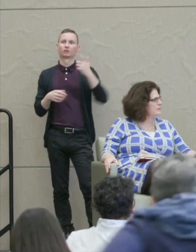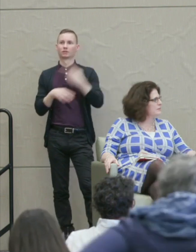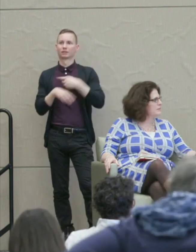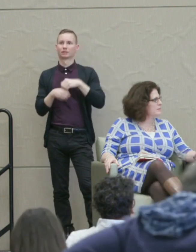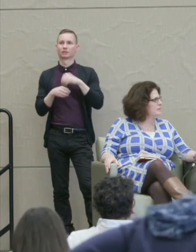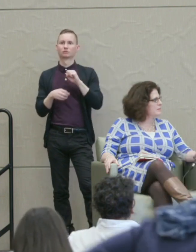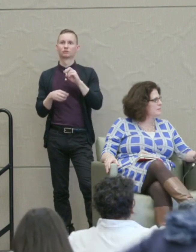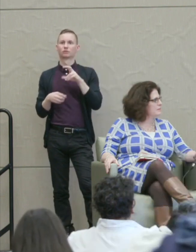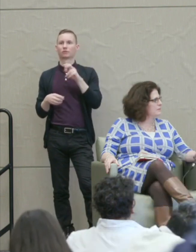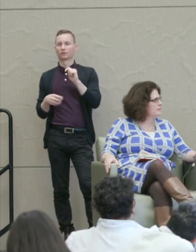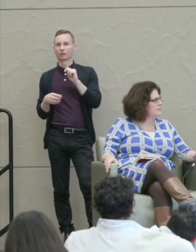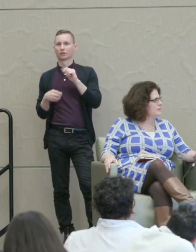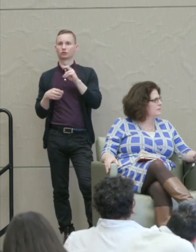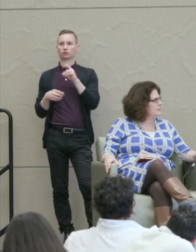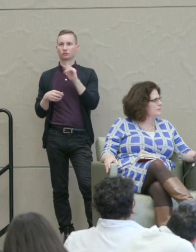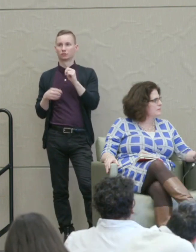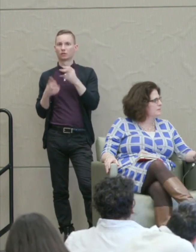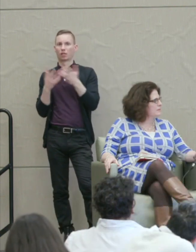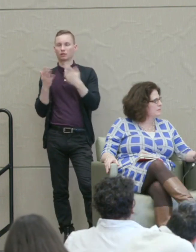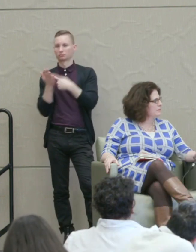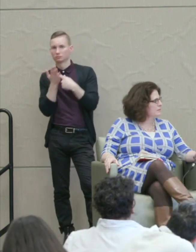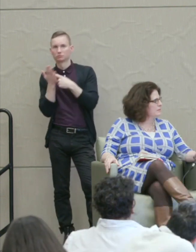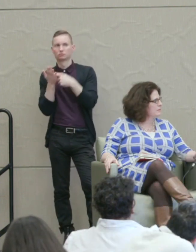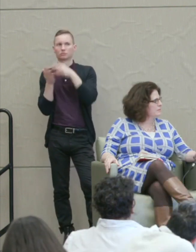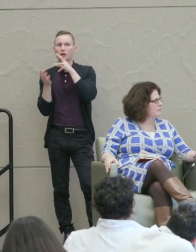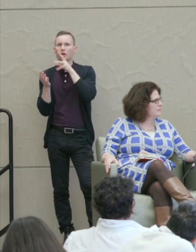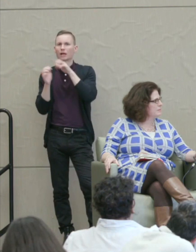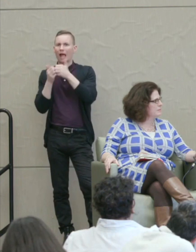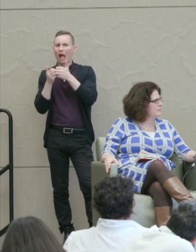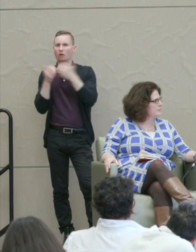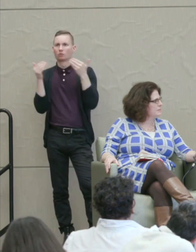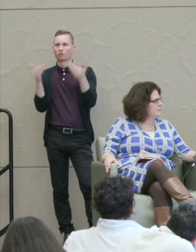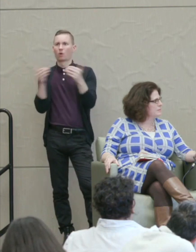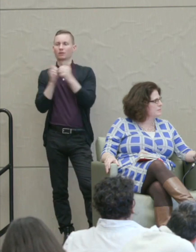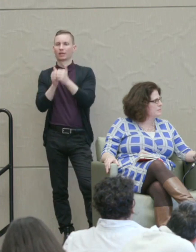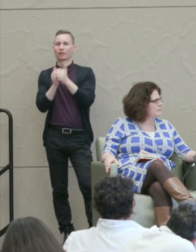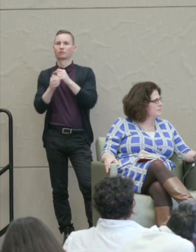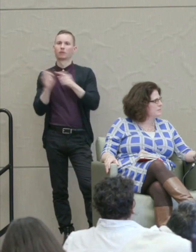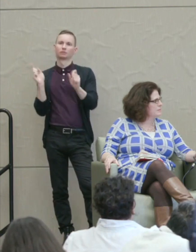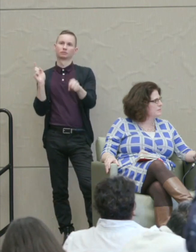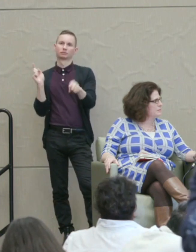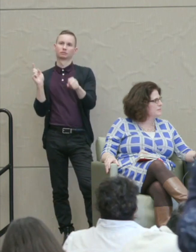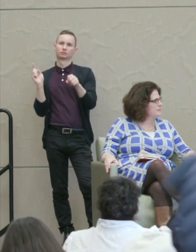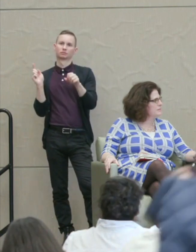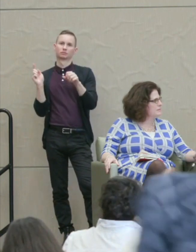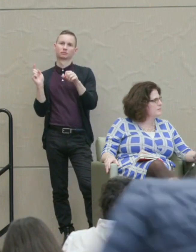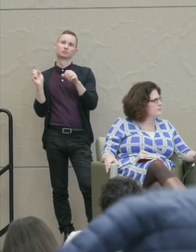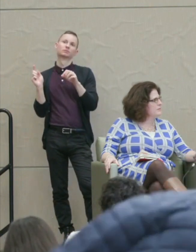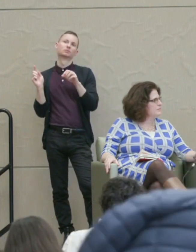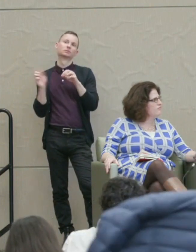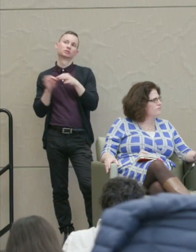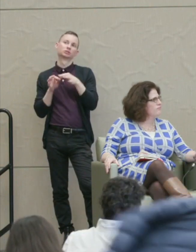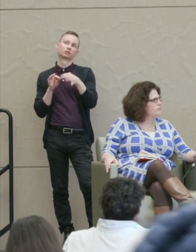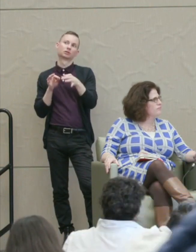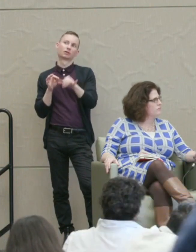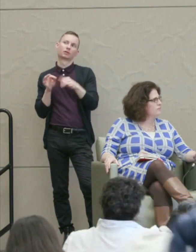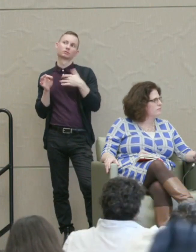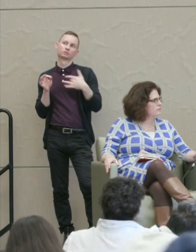talking and a lot of thought about how to move forward together. But yeah, deterrence offer does have some value.